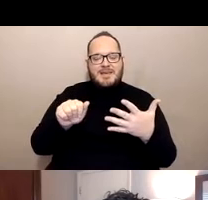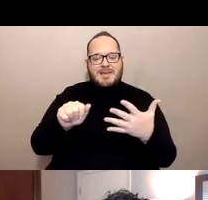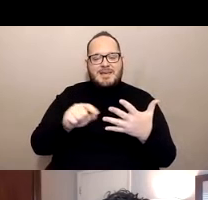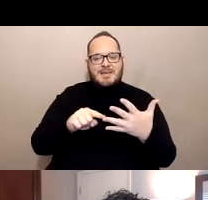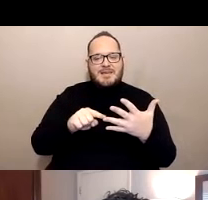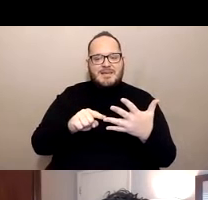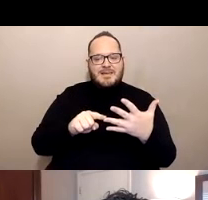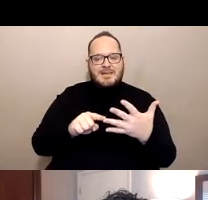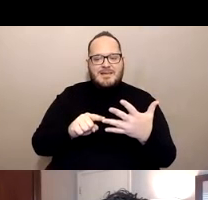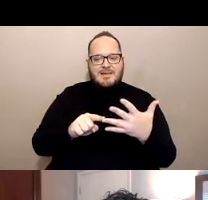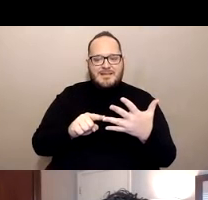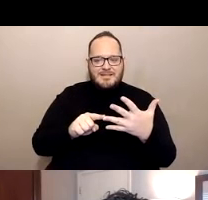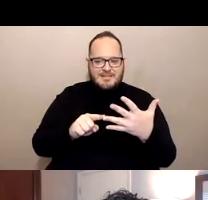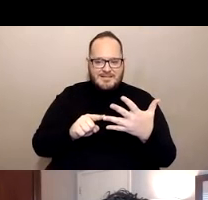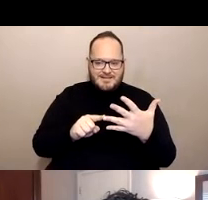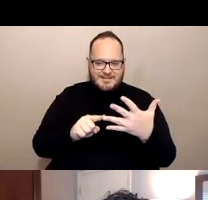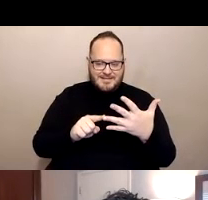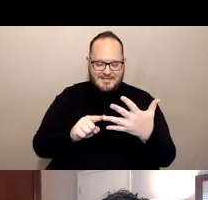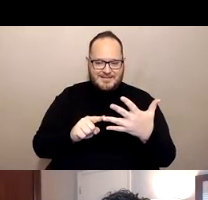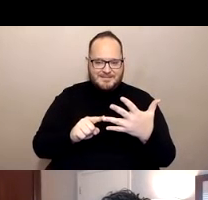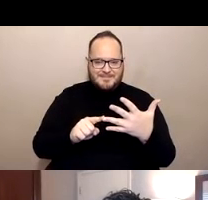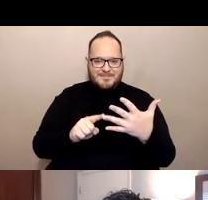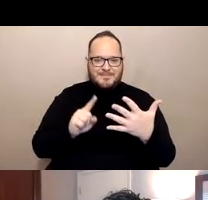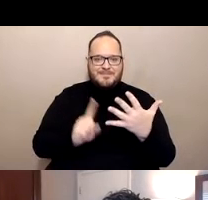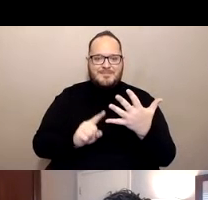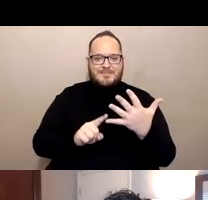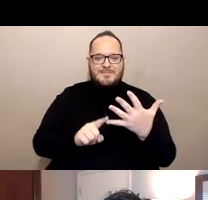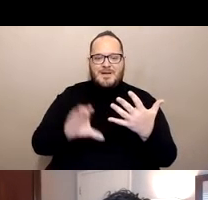And Contra Costa counties.